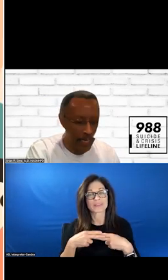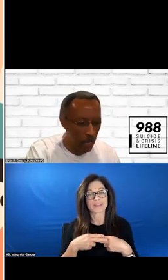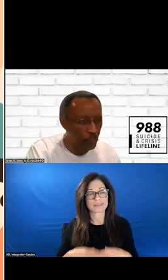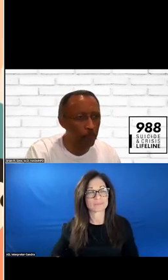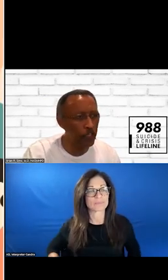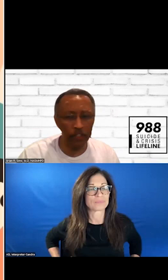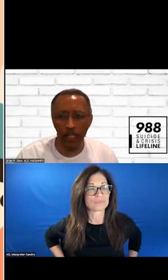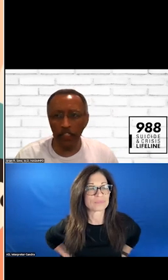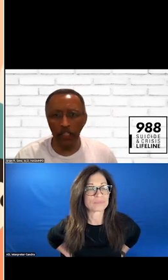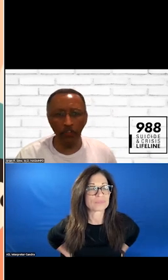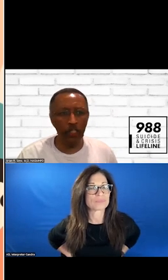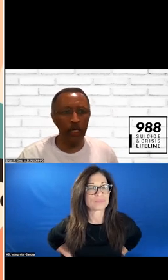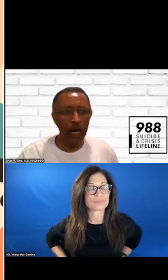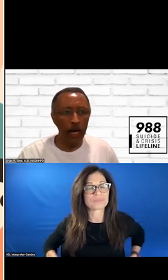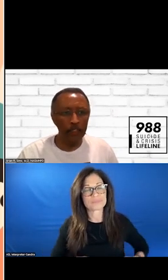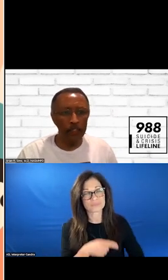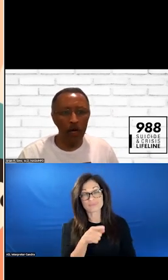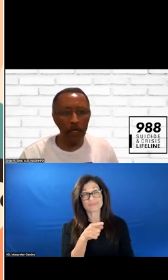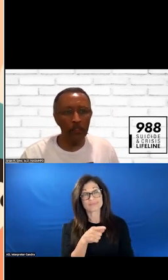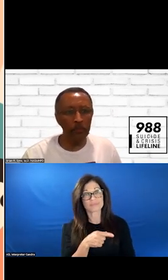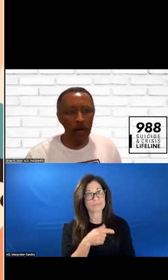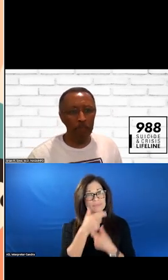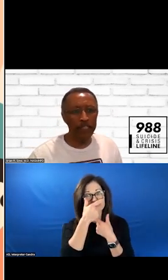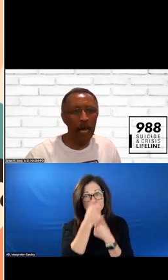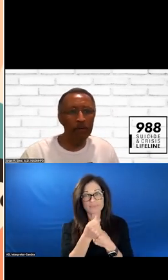NOW, THIS PARTICULAR SLIDE IS INTERESTING. IT IS AN ARTICLE BASED OUTDOOR